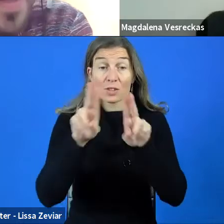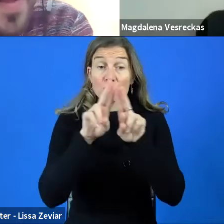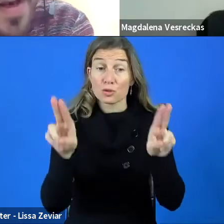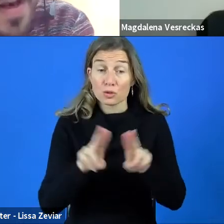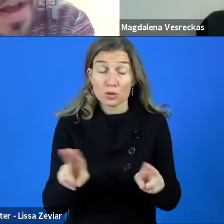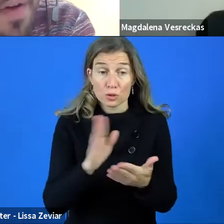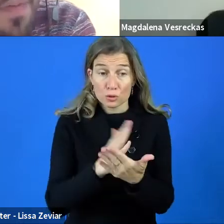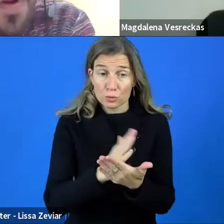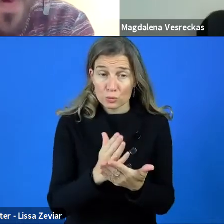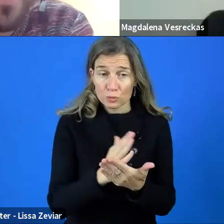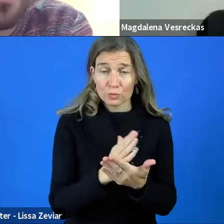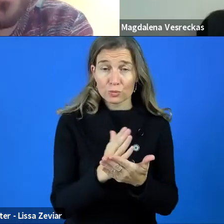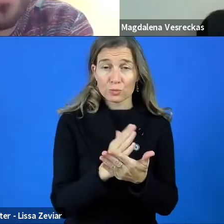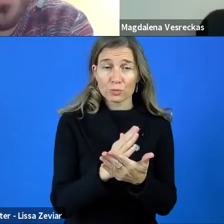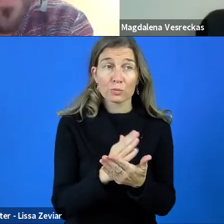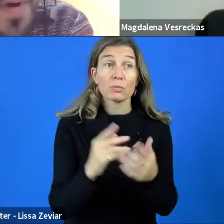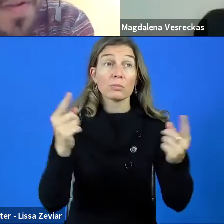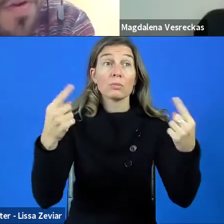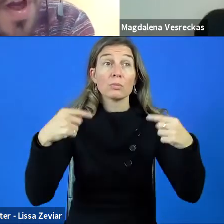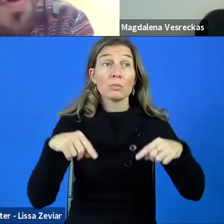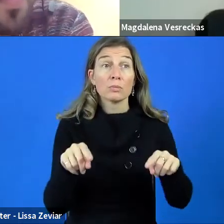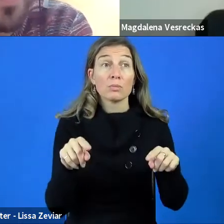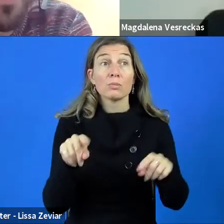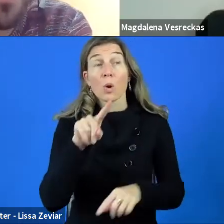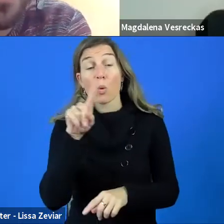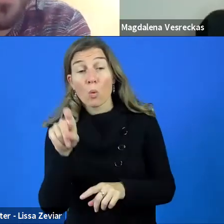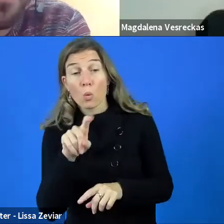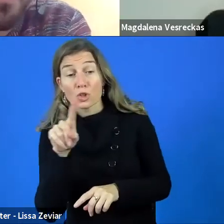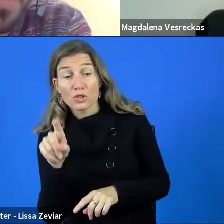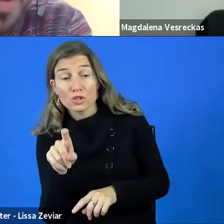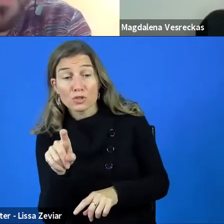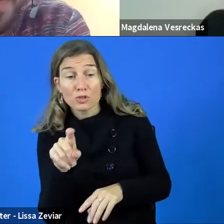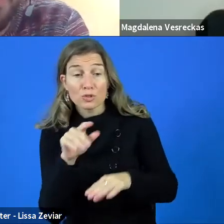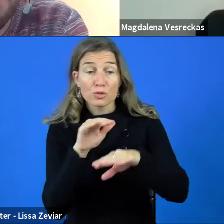And then, for questions or comments, you can use raise hands function,